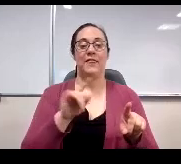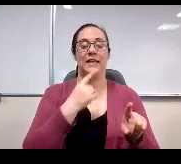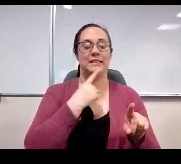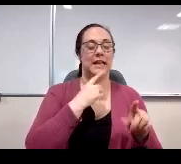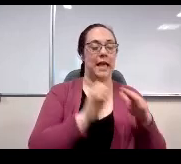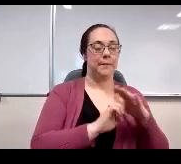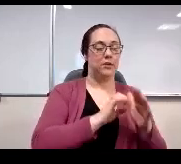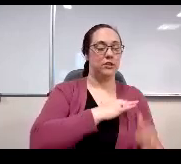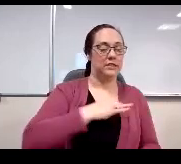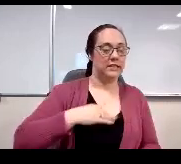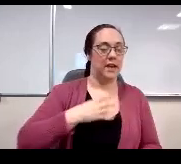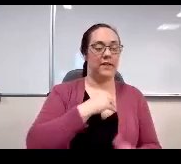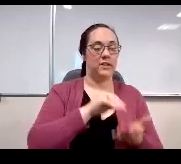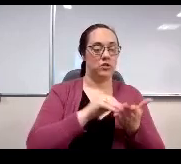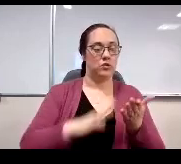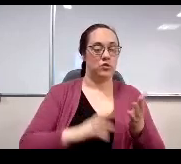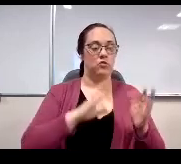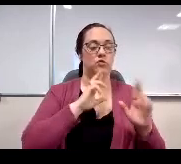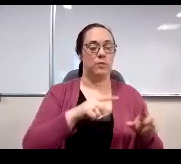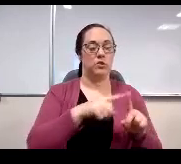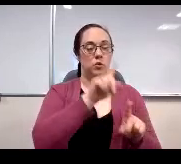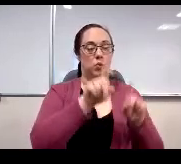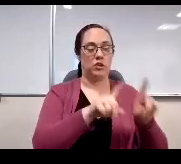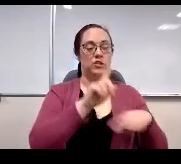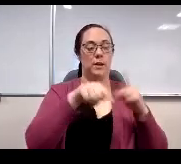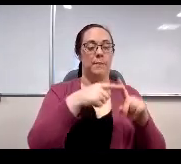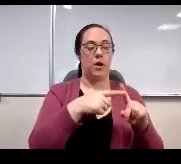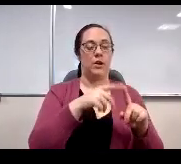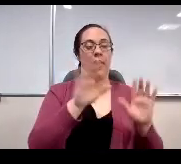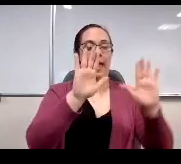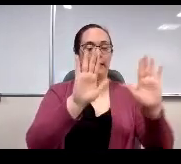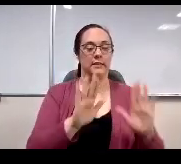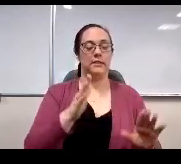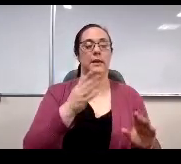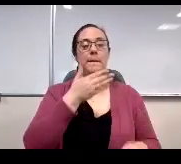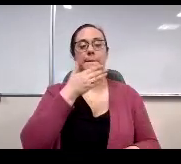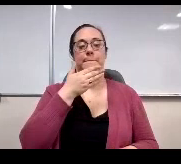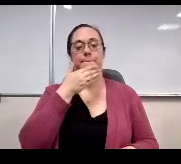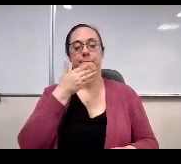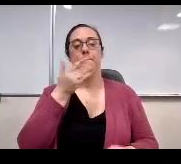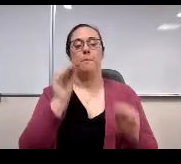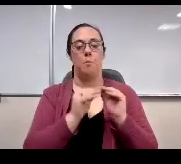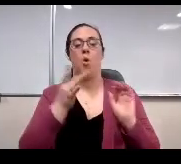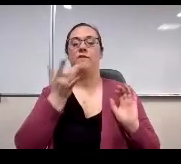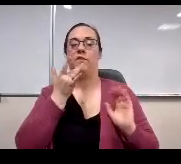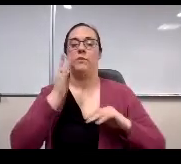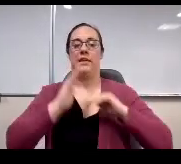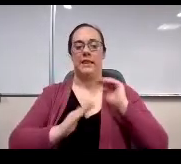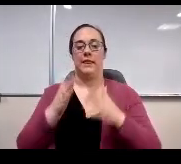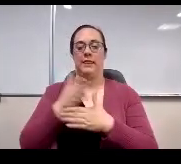staff and students responded to questions about excellence more favorably than the district averages. Next slide, please.